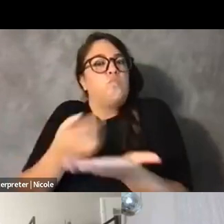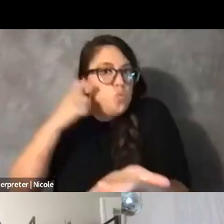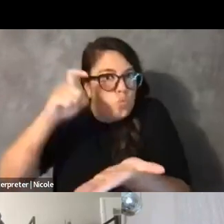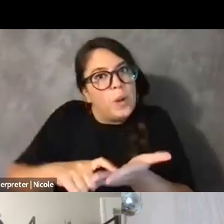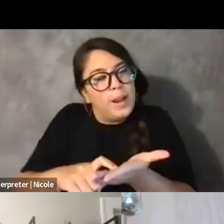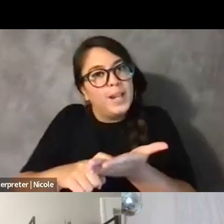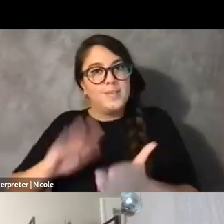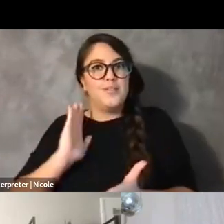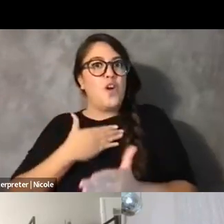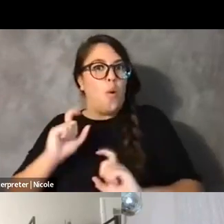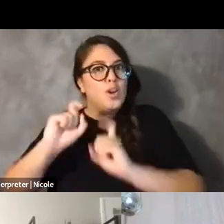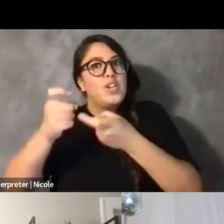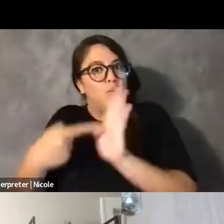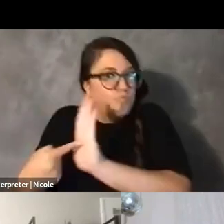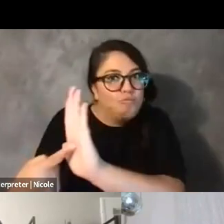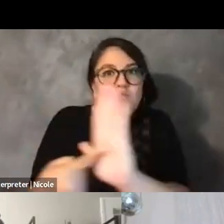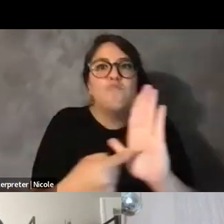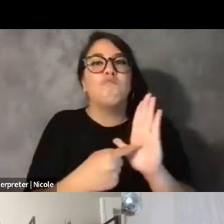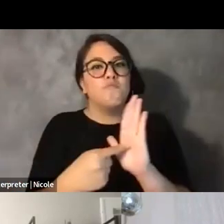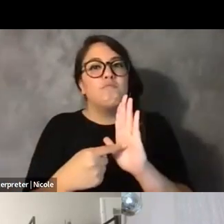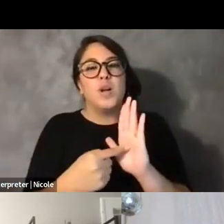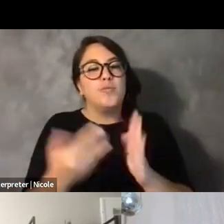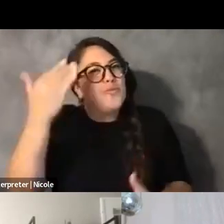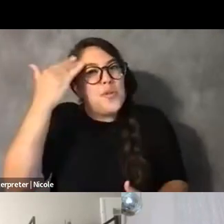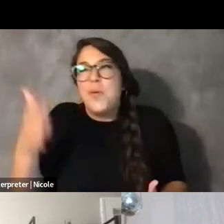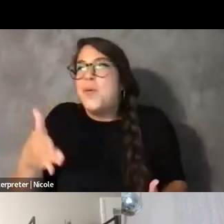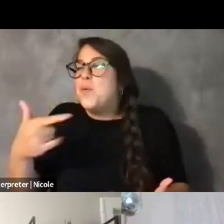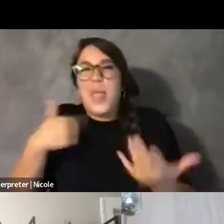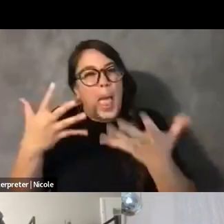And I just kind of want to honor that.